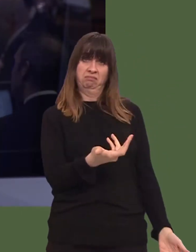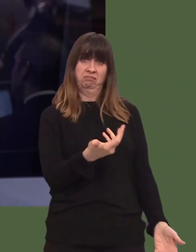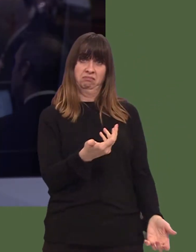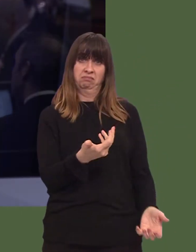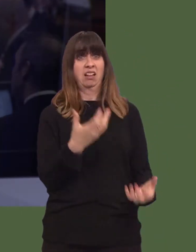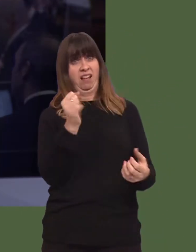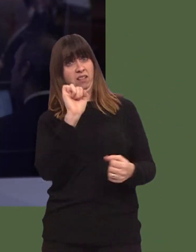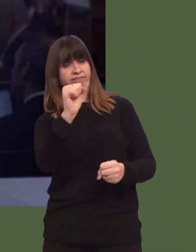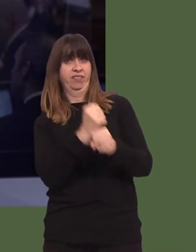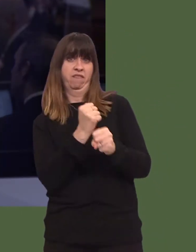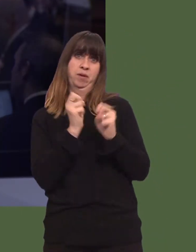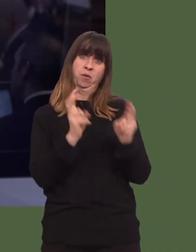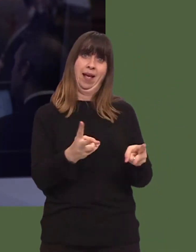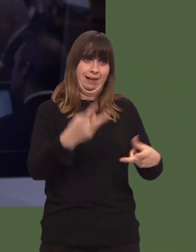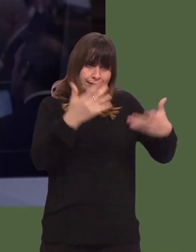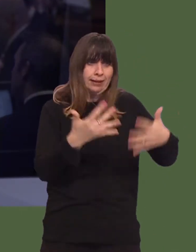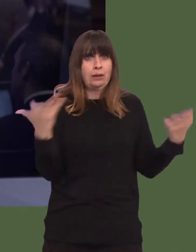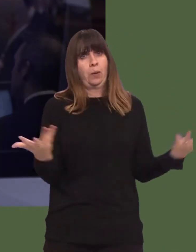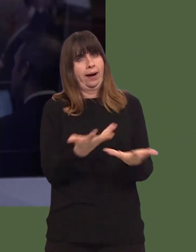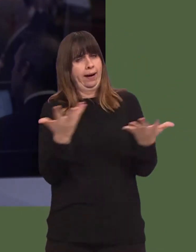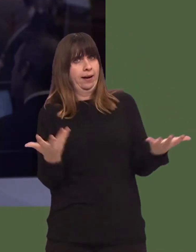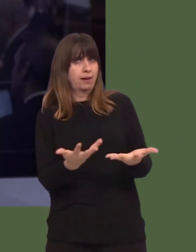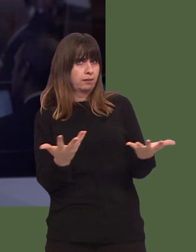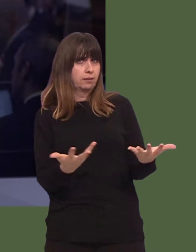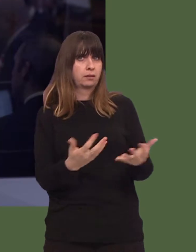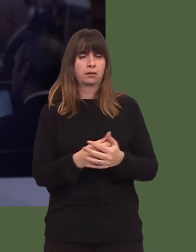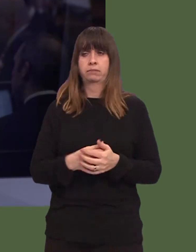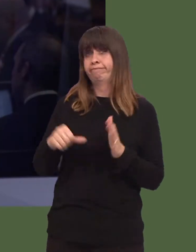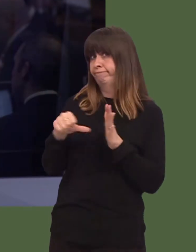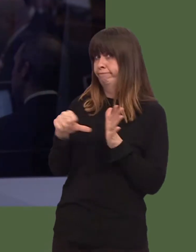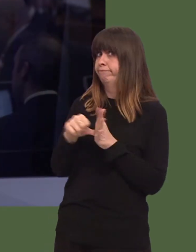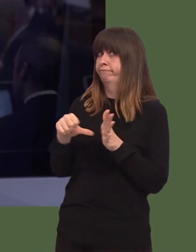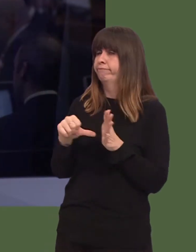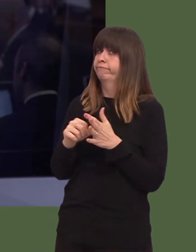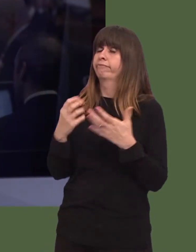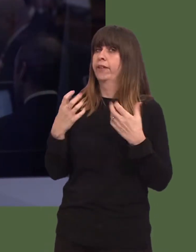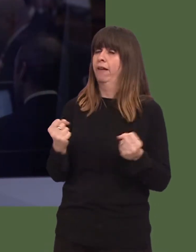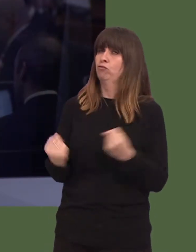With such an important issue in the fact that we do have such strong legislation, why does